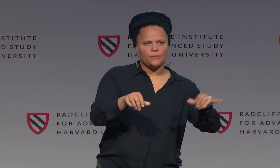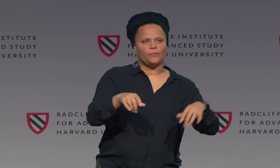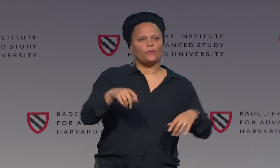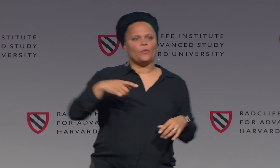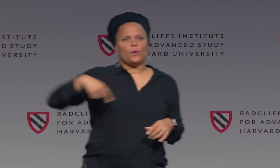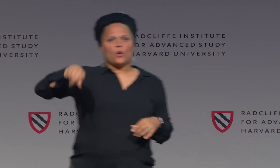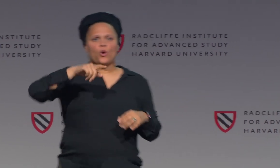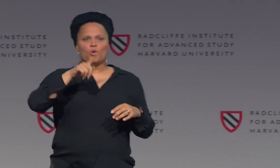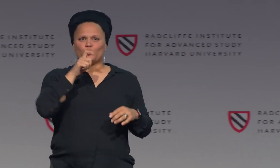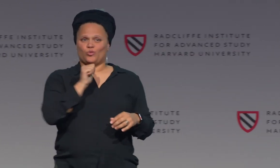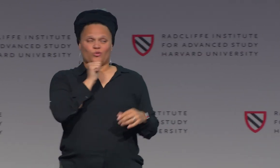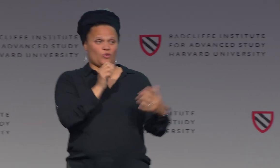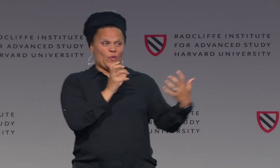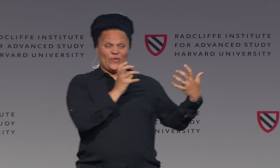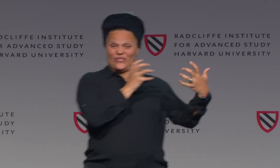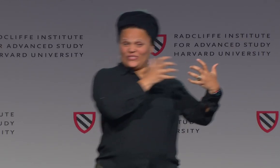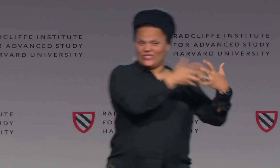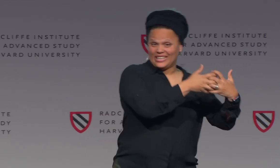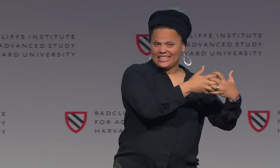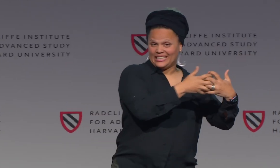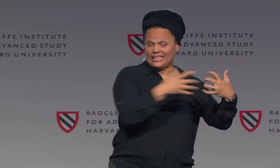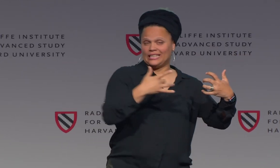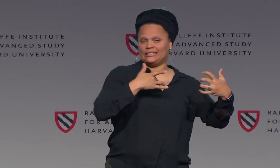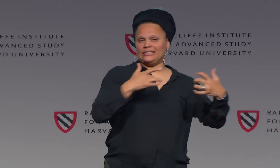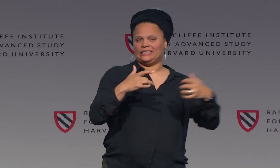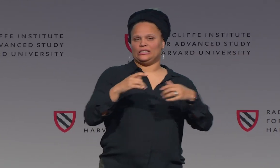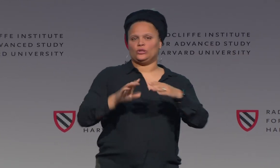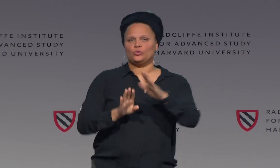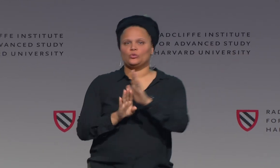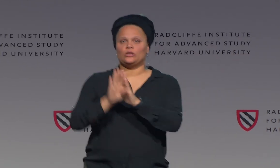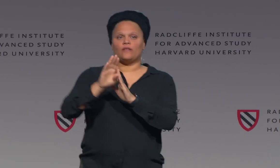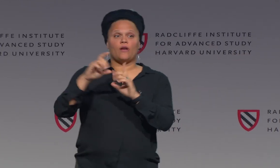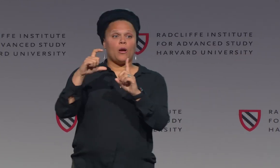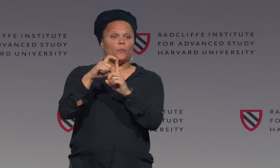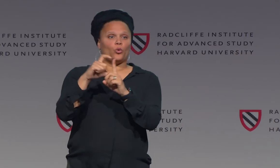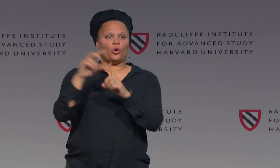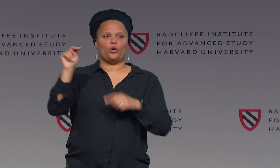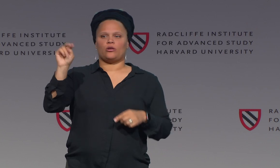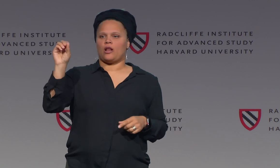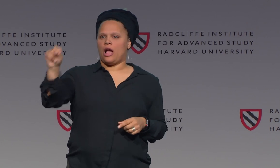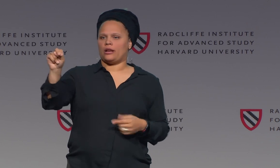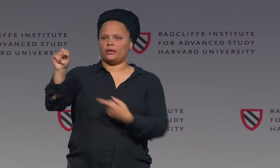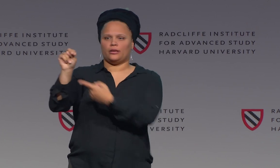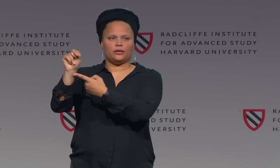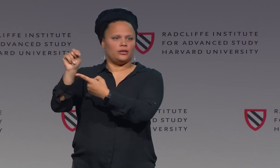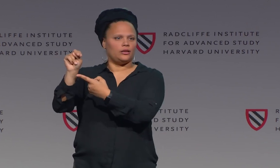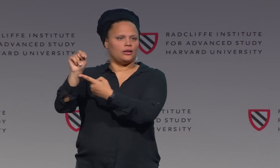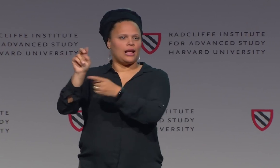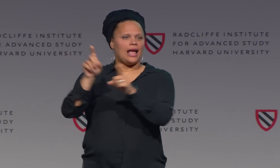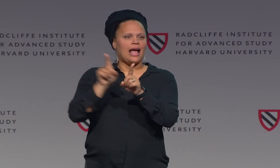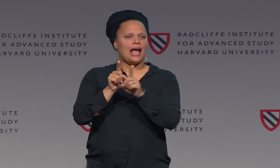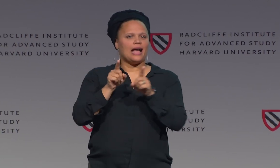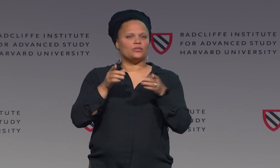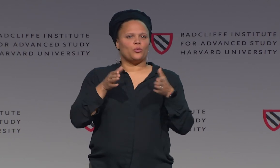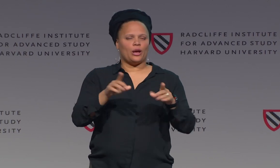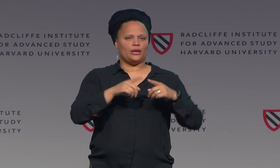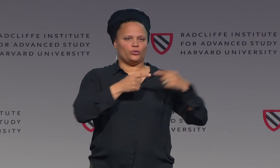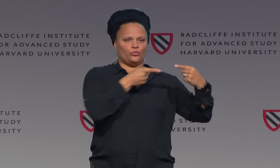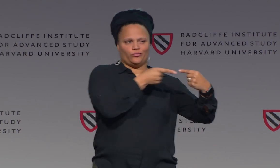Those systems have been in place. And those who are nonconforming, that's where we come up with the word non,